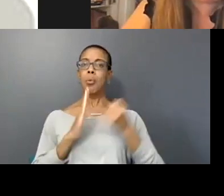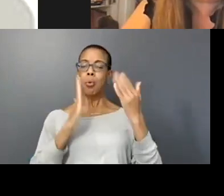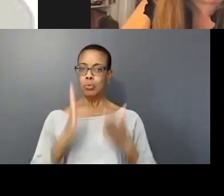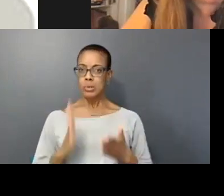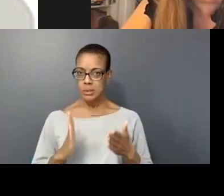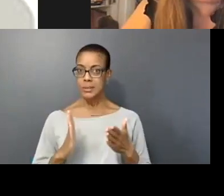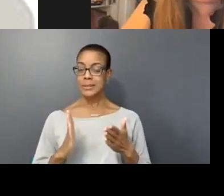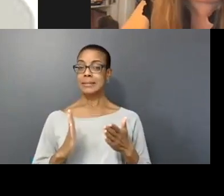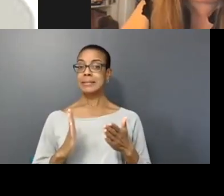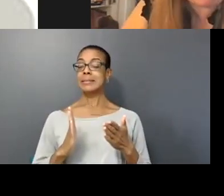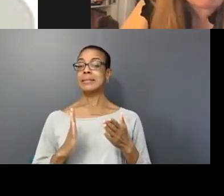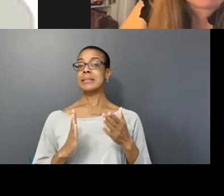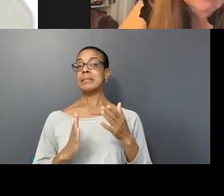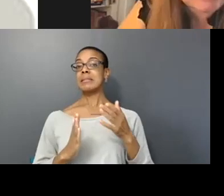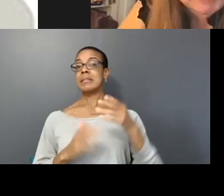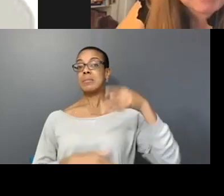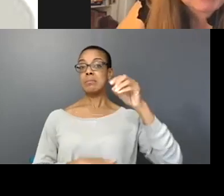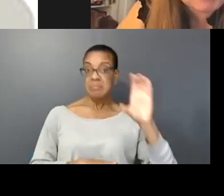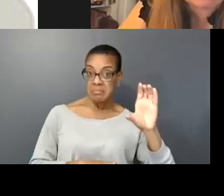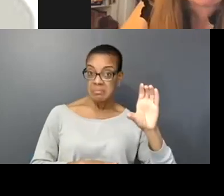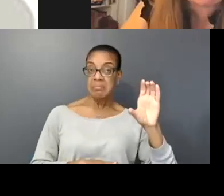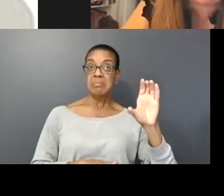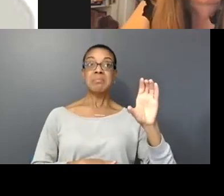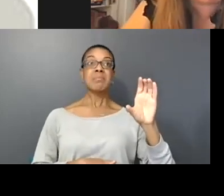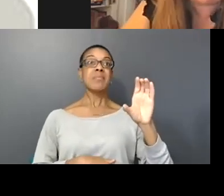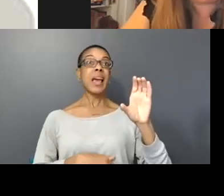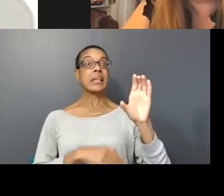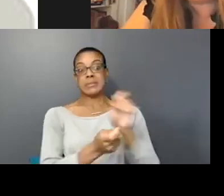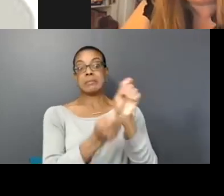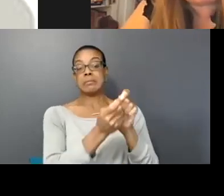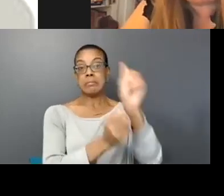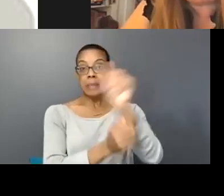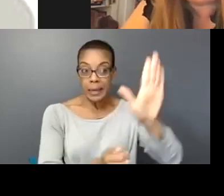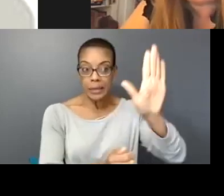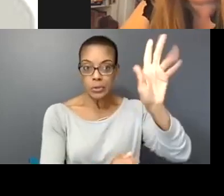of Colour and and maybe particularly even in the Asian diaspora that don't have the relationship